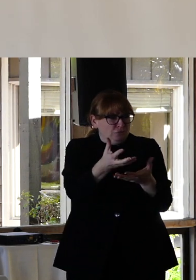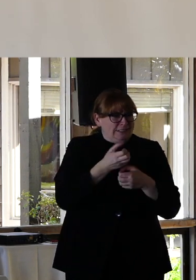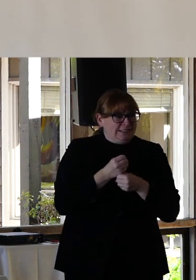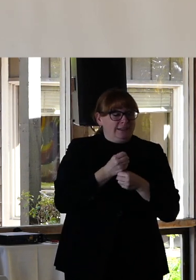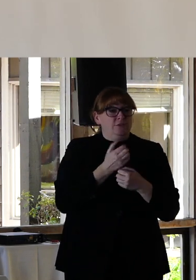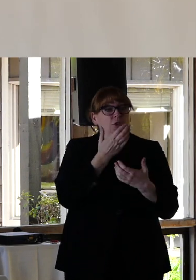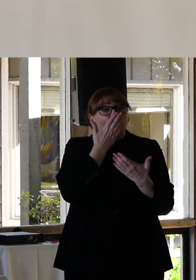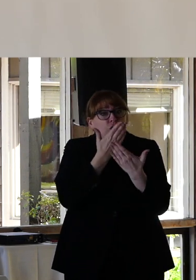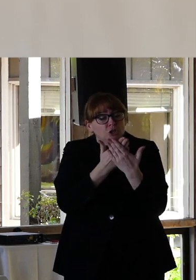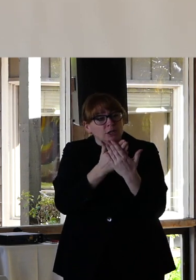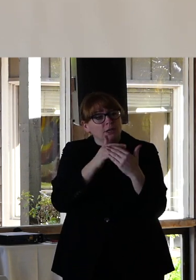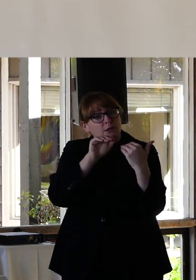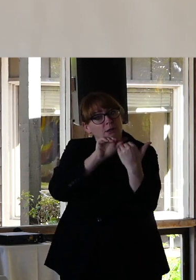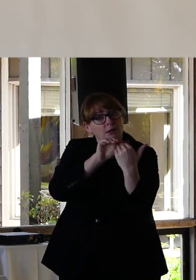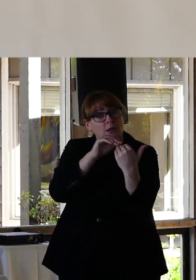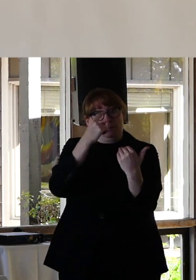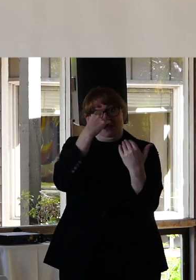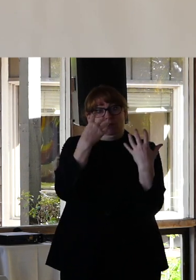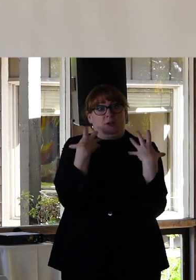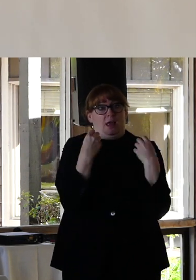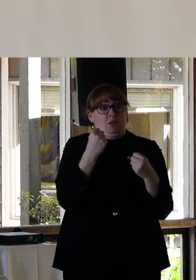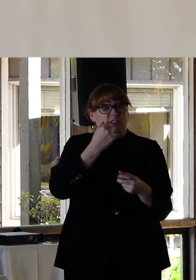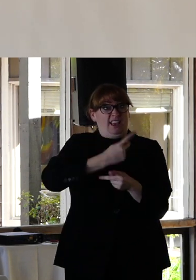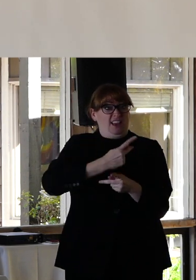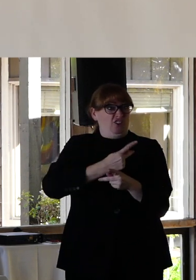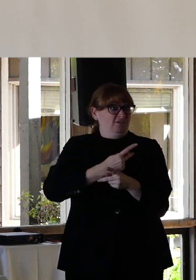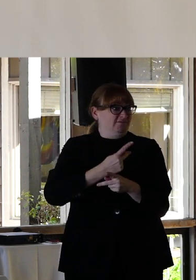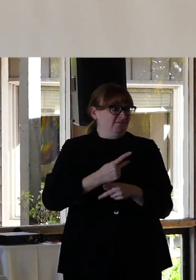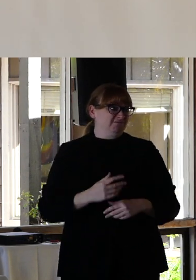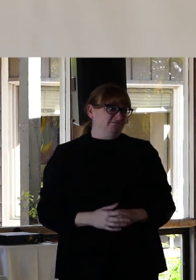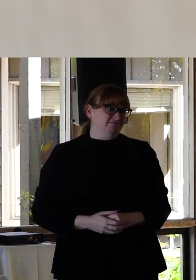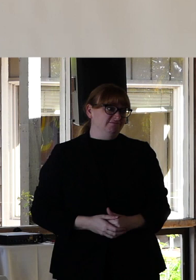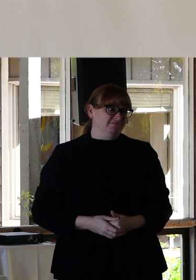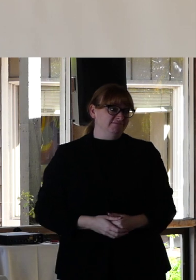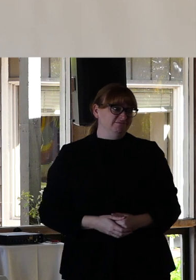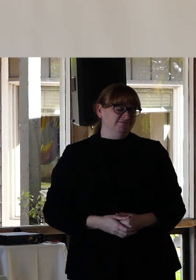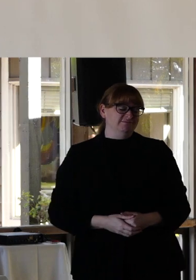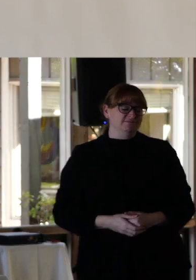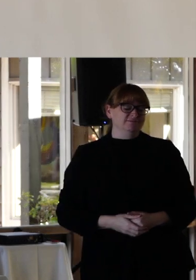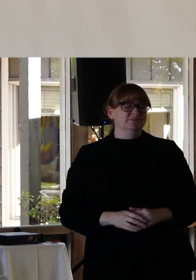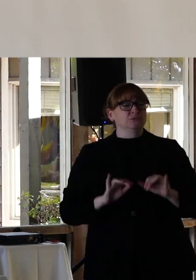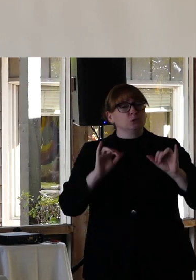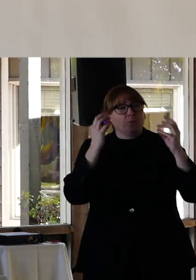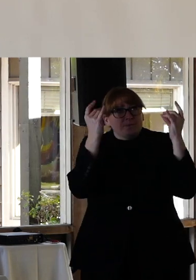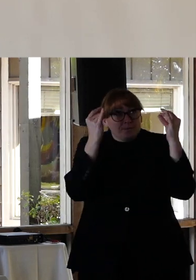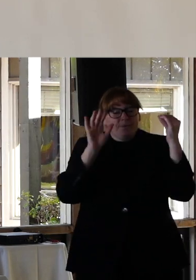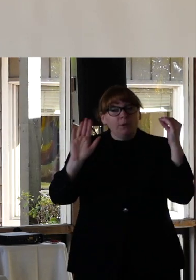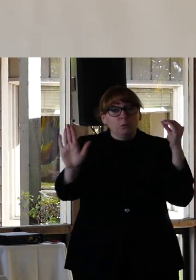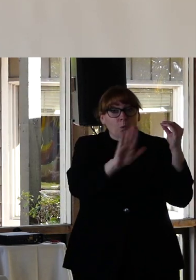equitable and intersectional mental health care. So now think of those